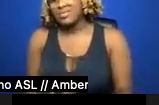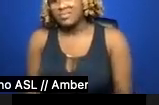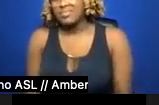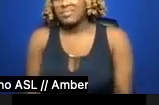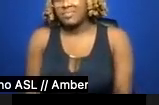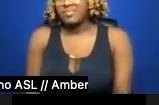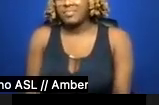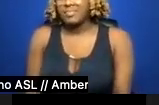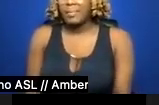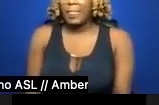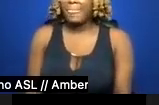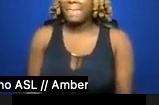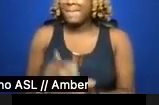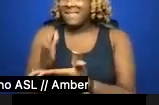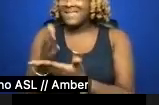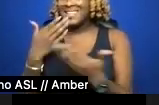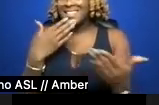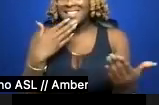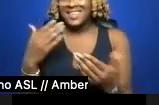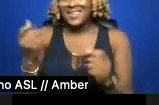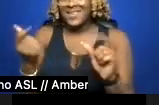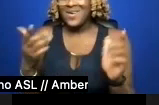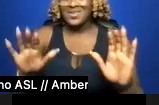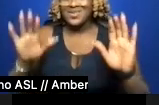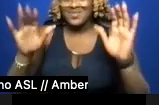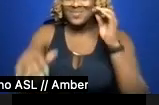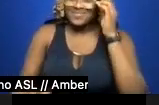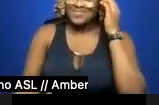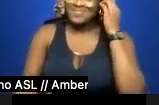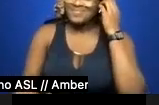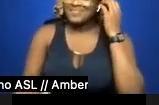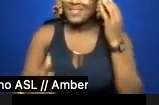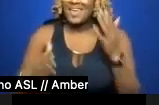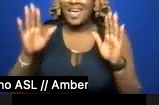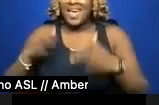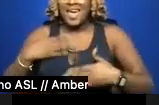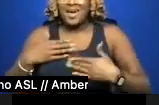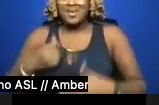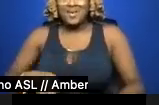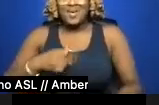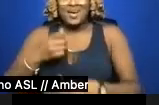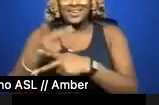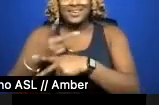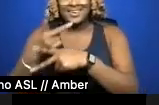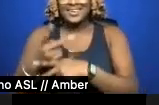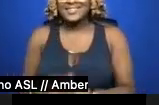All right, thank you all so much. Happy Pride and I hope you take care and I hope you are all staying safe.